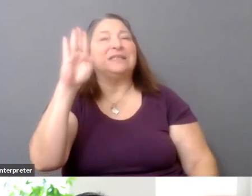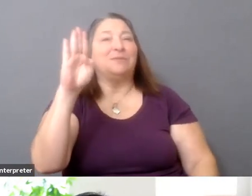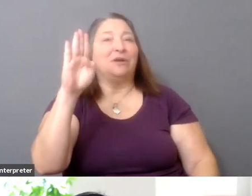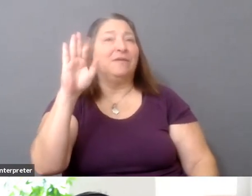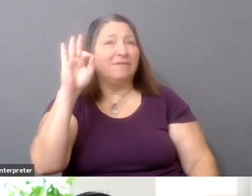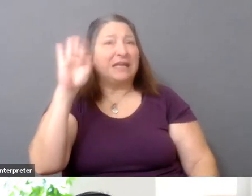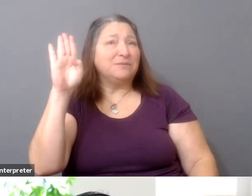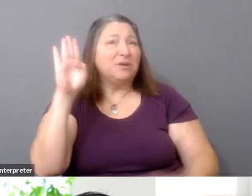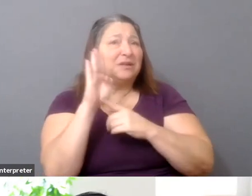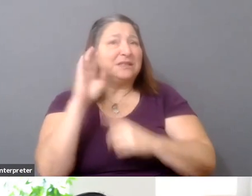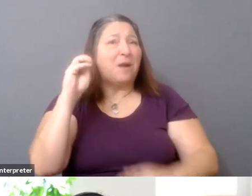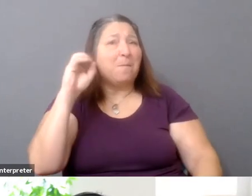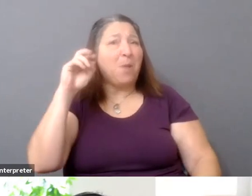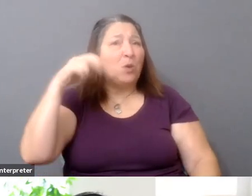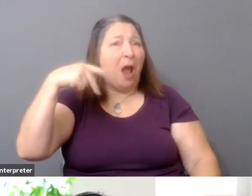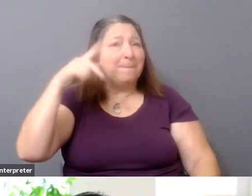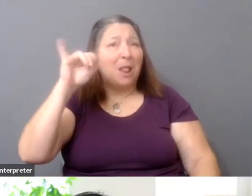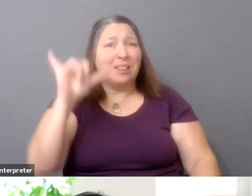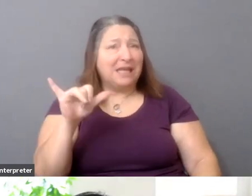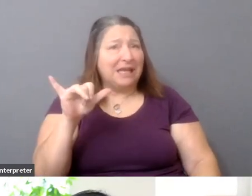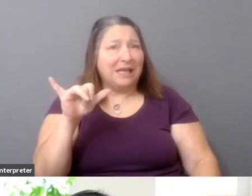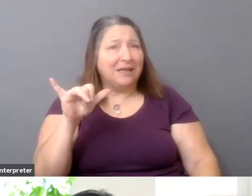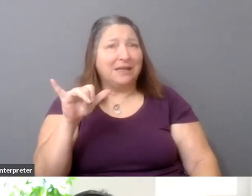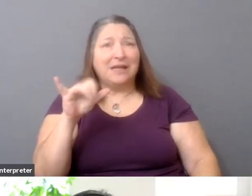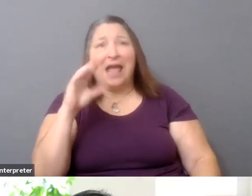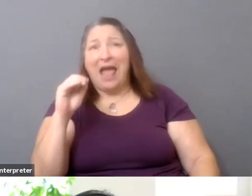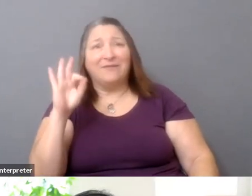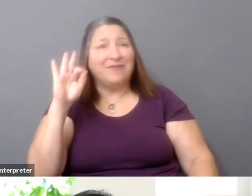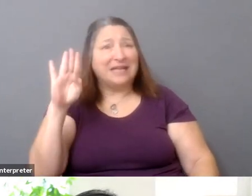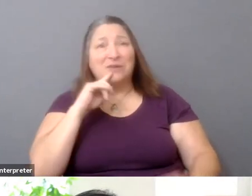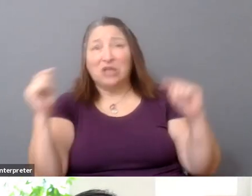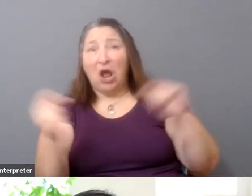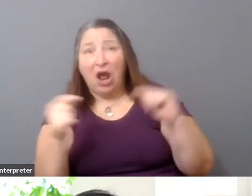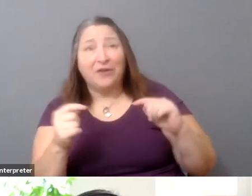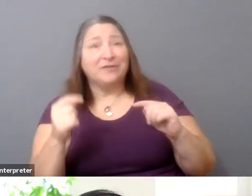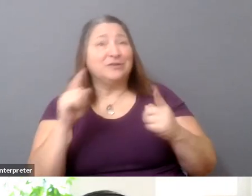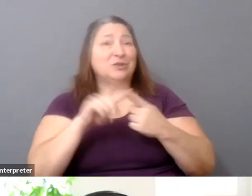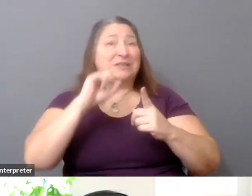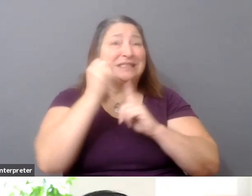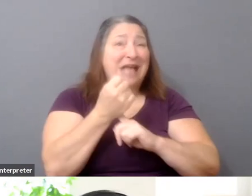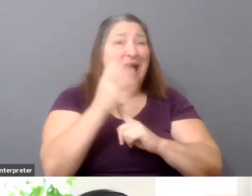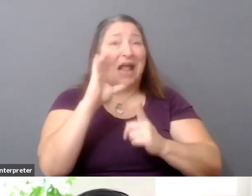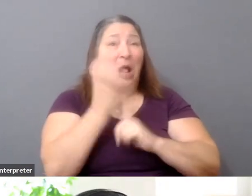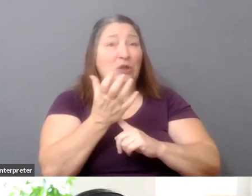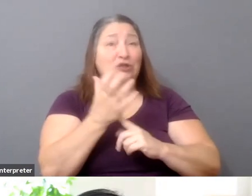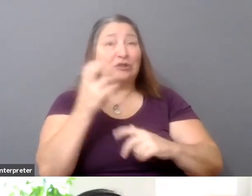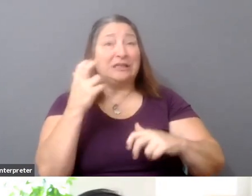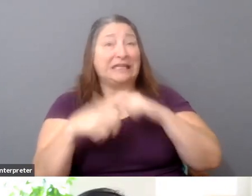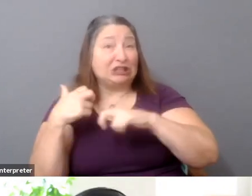and it is not only harmful in terms of, like, societal and cultural issues but to just look at it